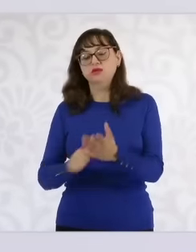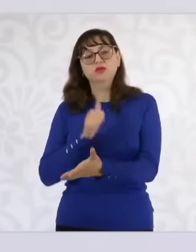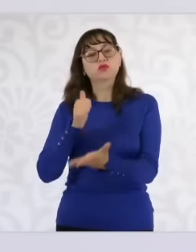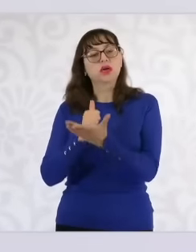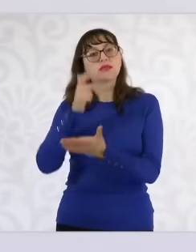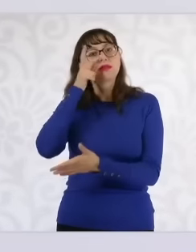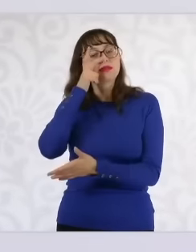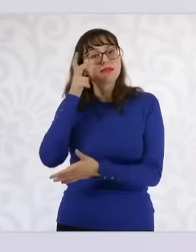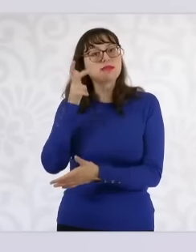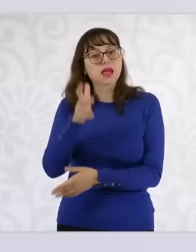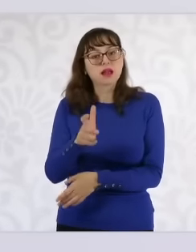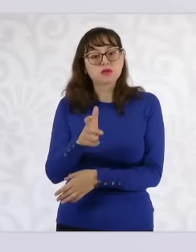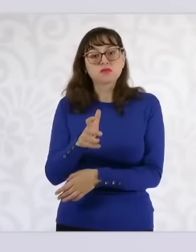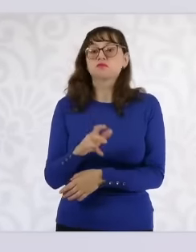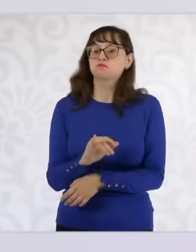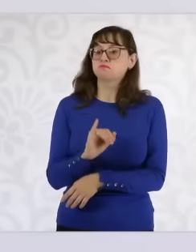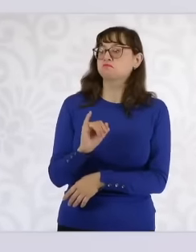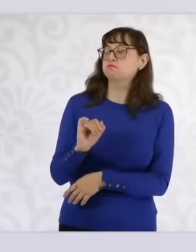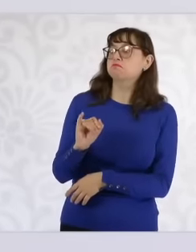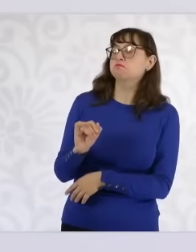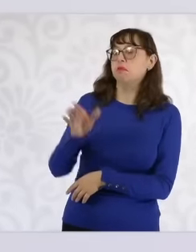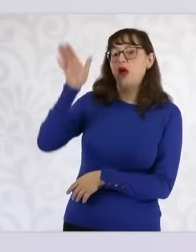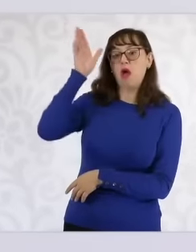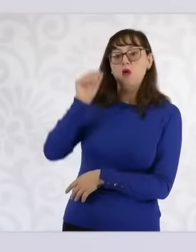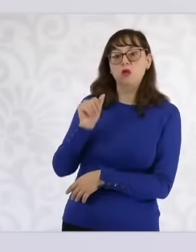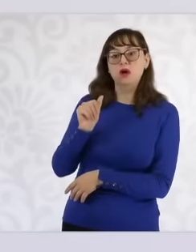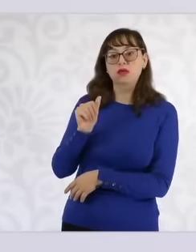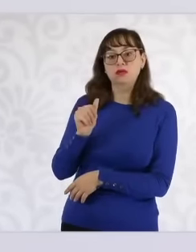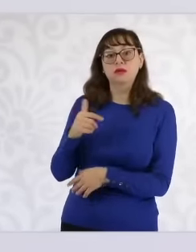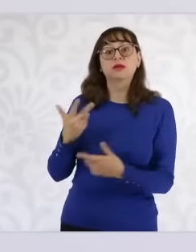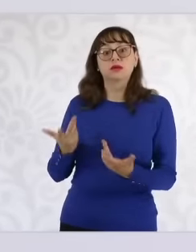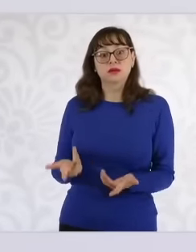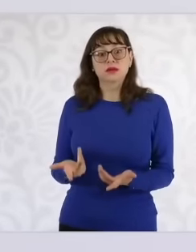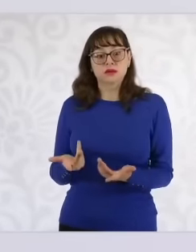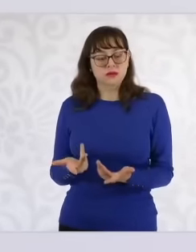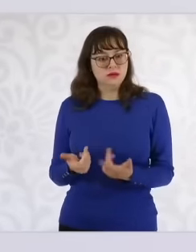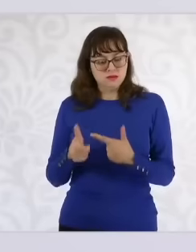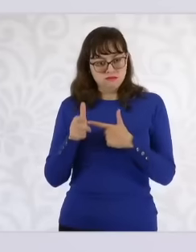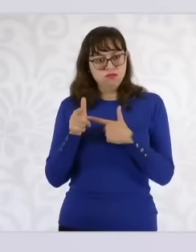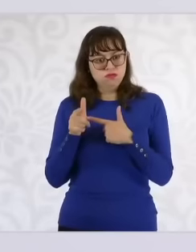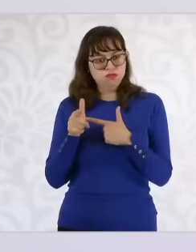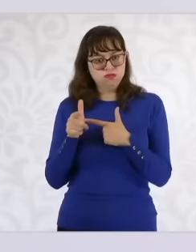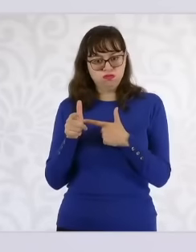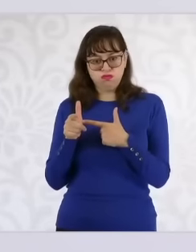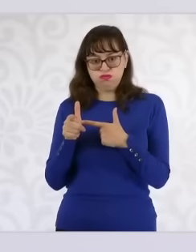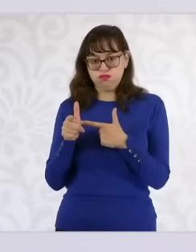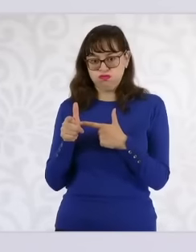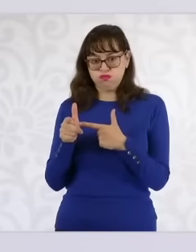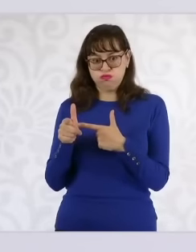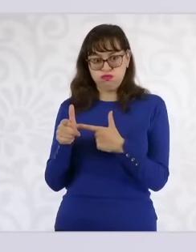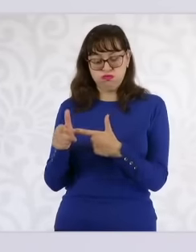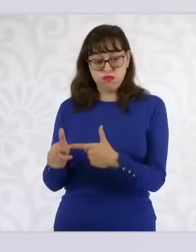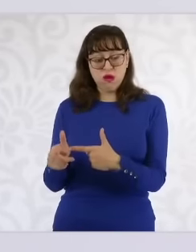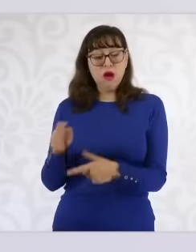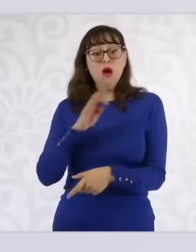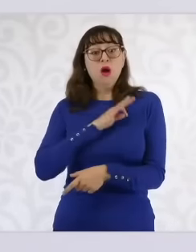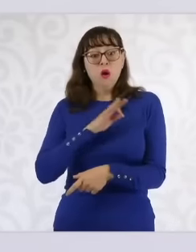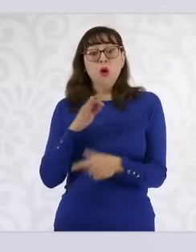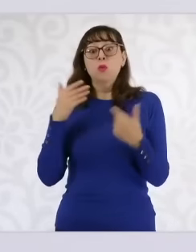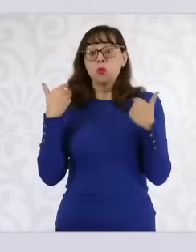the trans-seismic train uh it's going to follow the ká line and the objective is for it to even uh pass to Guatemala